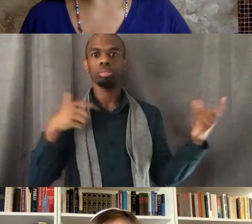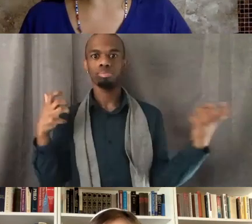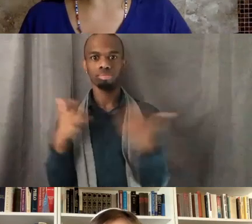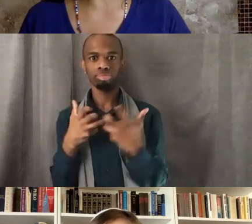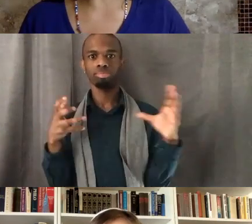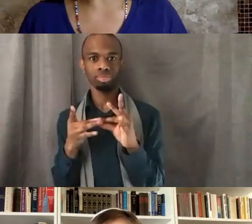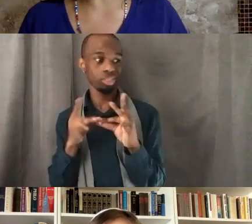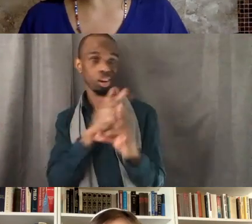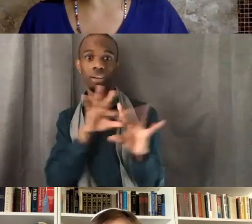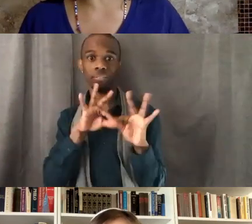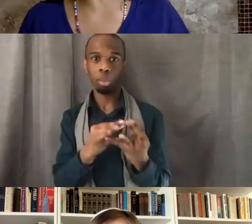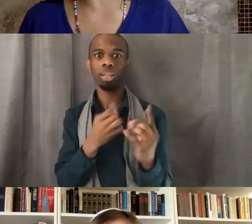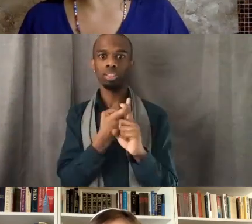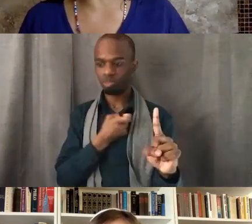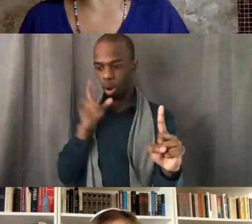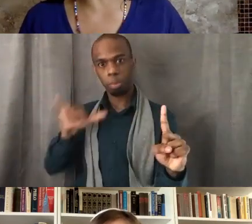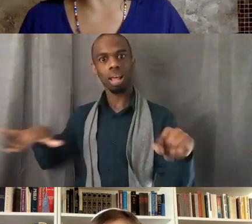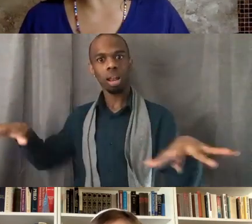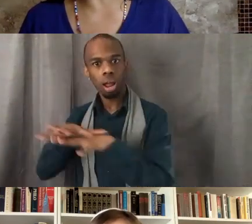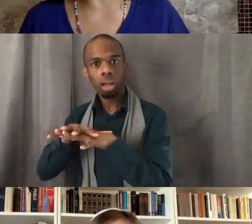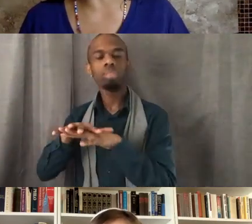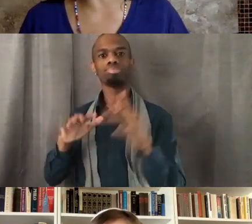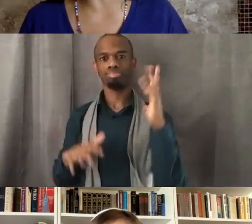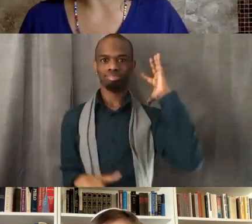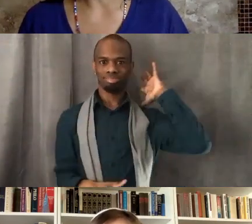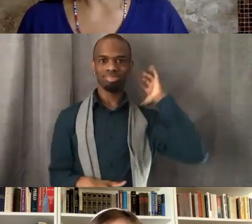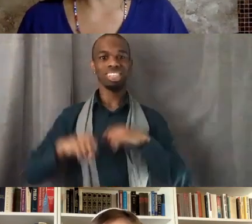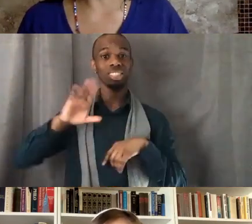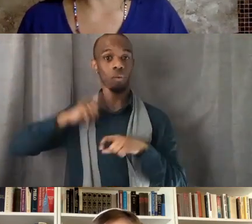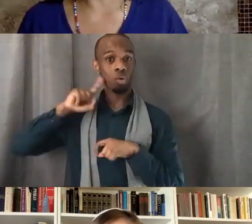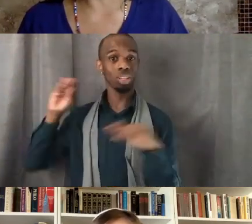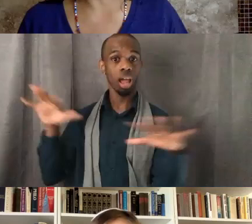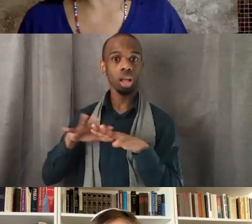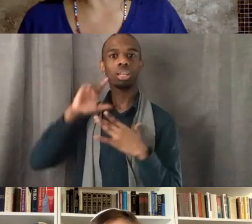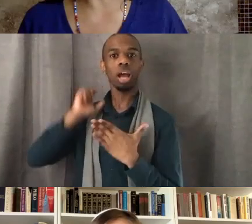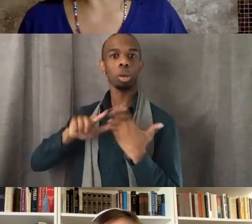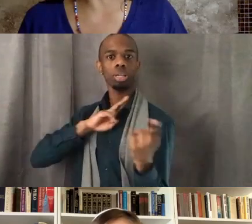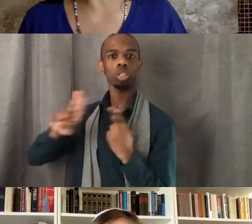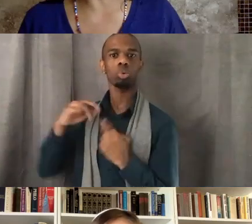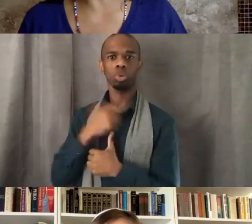about land acknowledgements, if we really believe that's why in the statement that we read